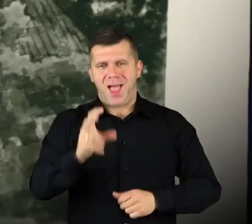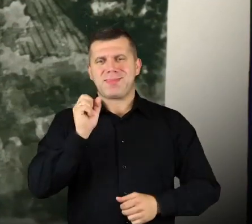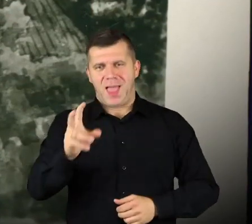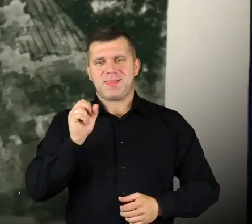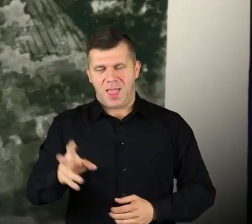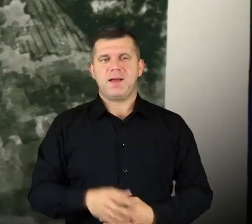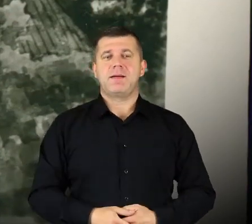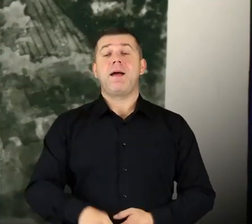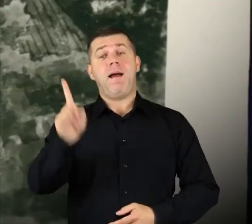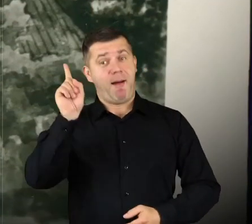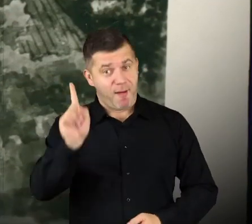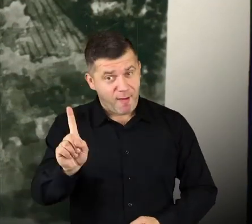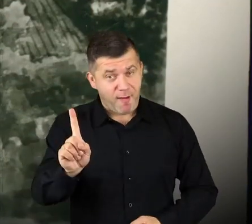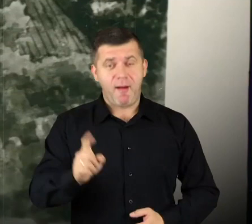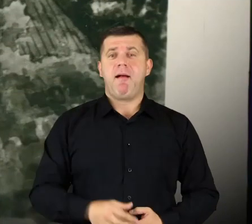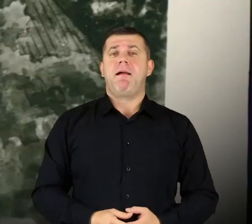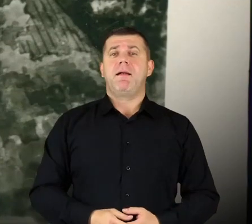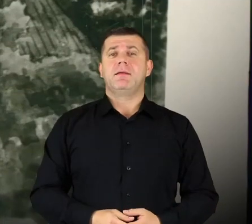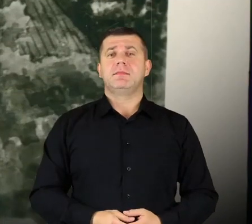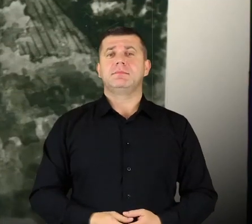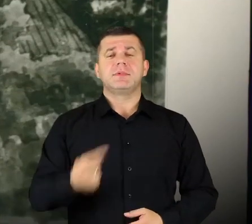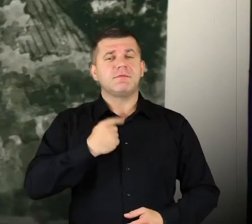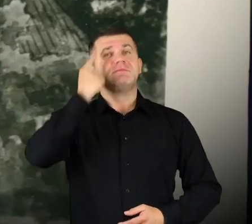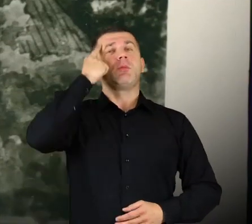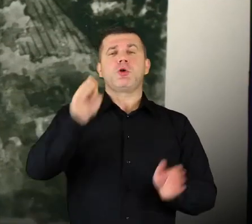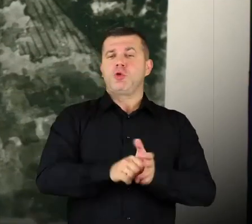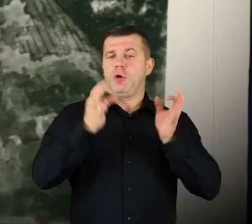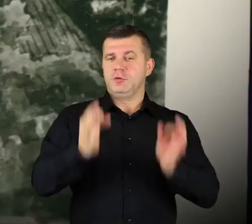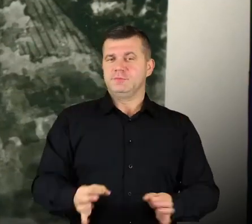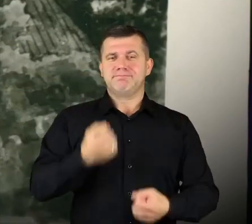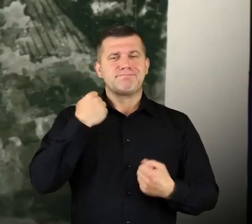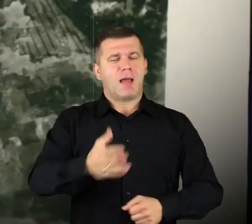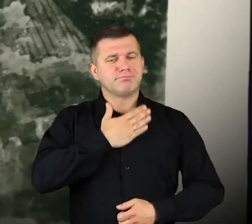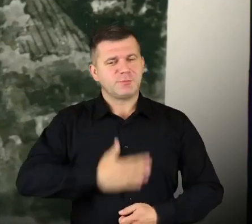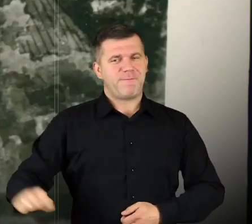Well, yes, yes! But we have found memories, it was great.